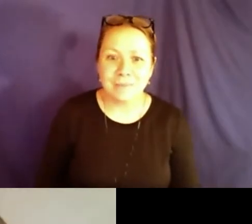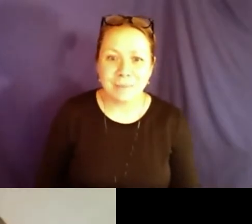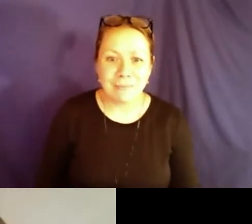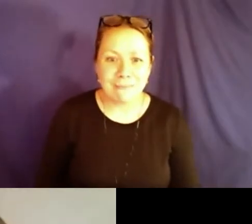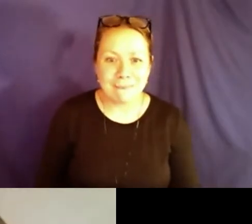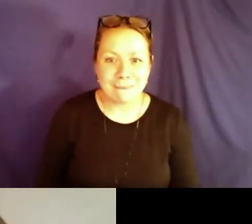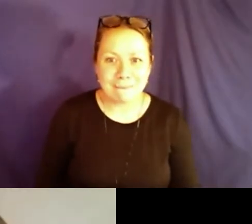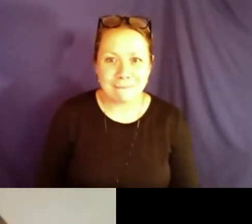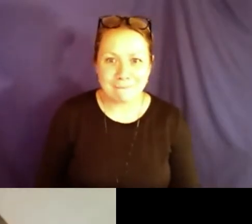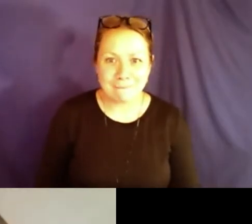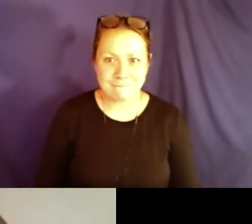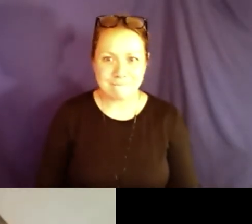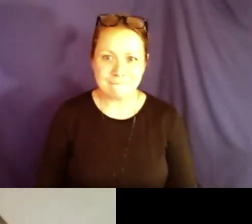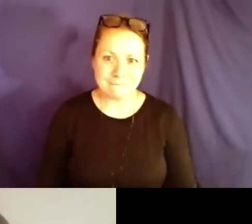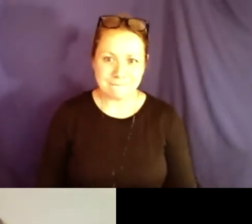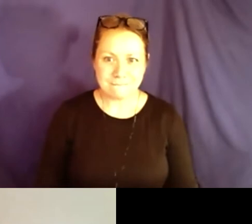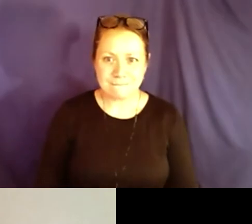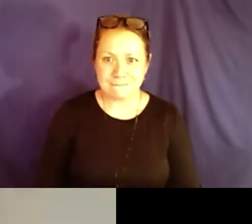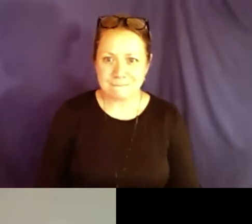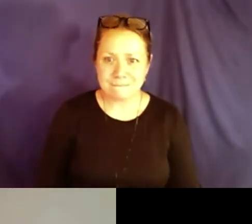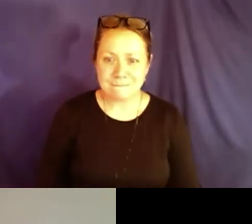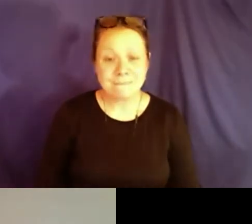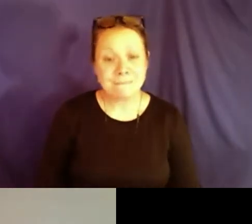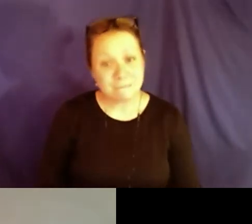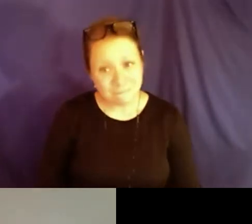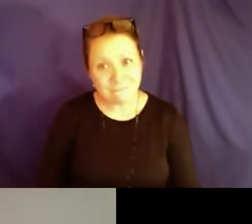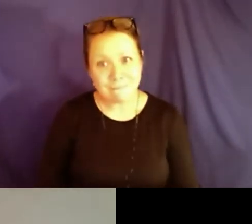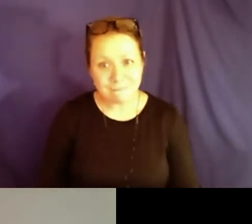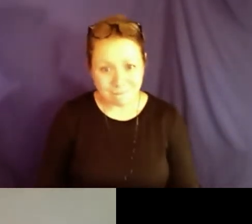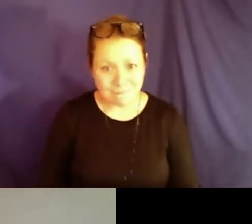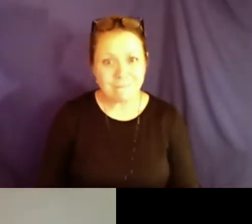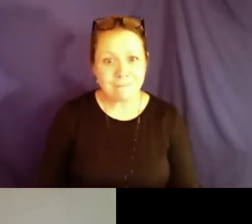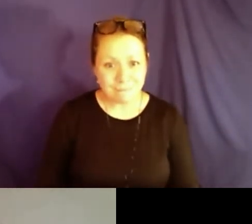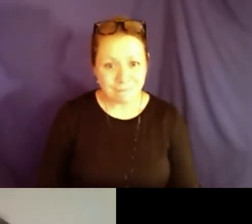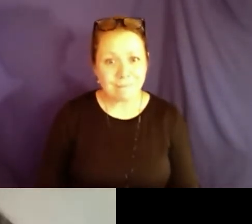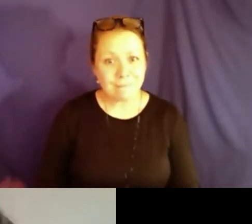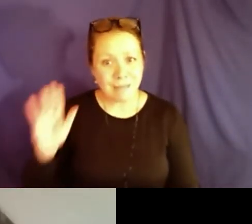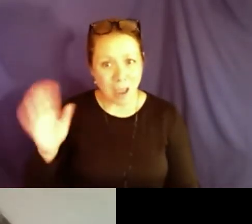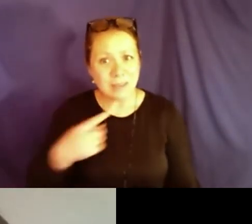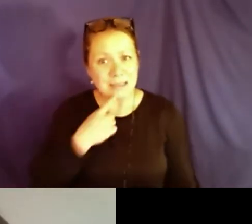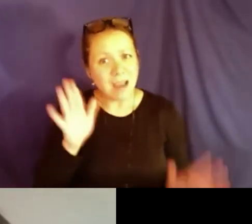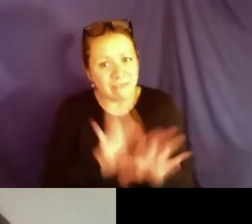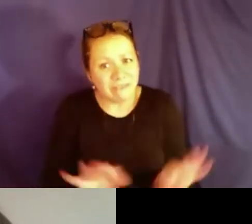you tell that child in elementary school?